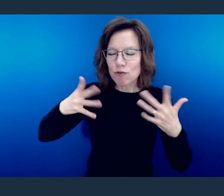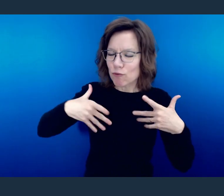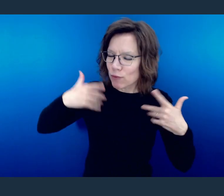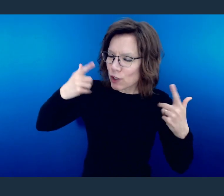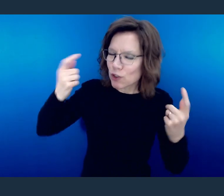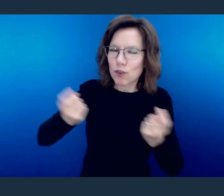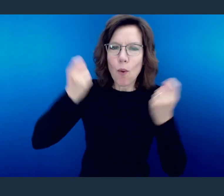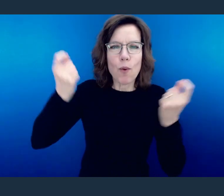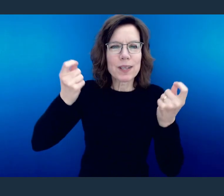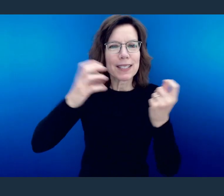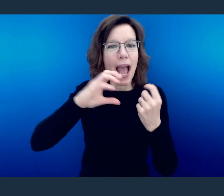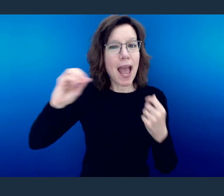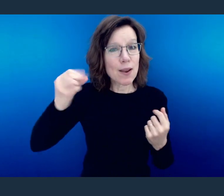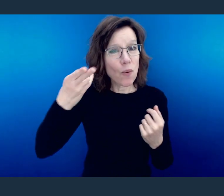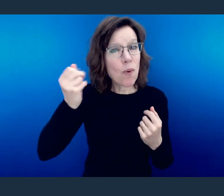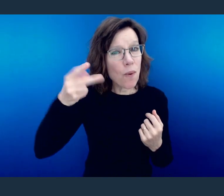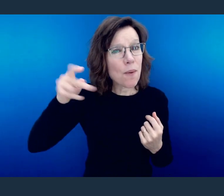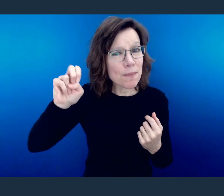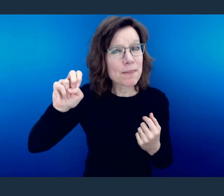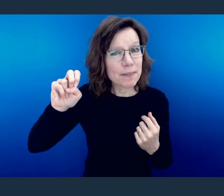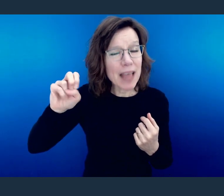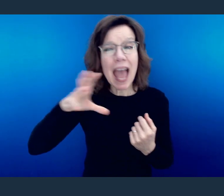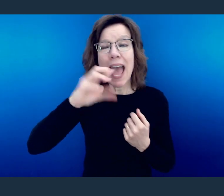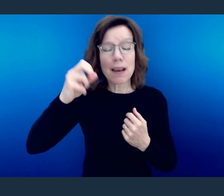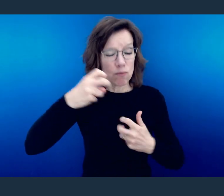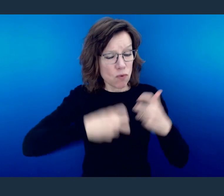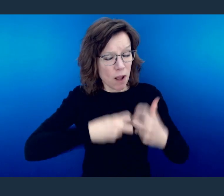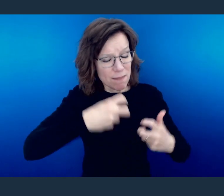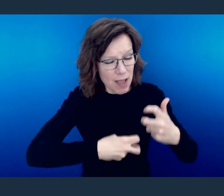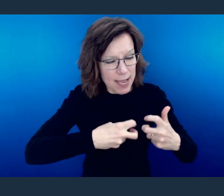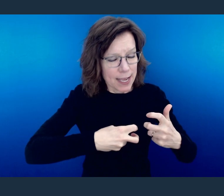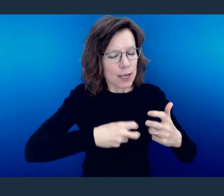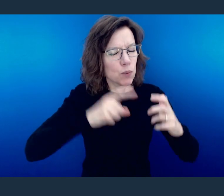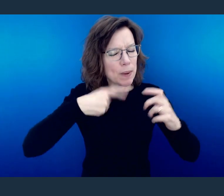Rejoice in hope." We should rejoice in hope, but also be patient in tribulation.